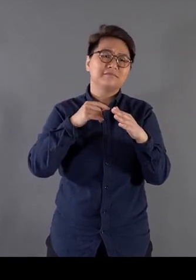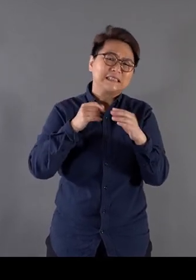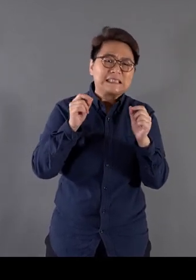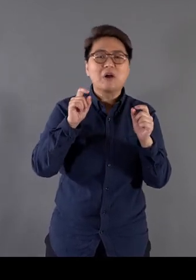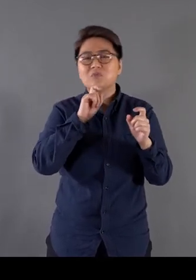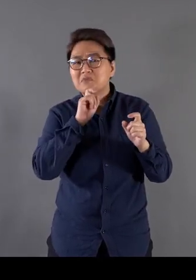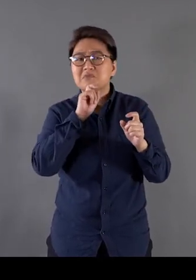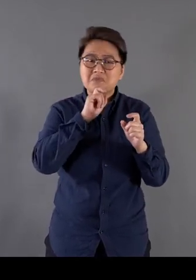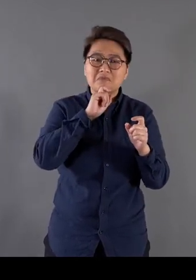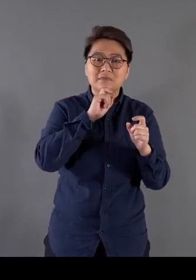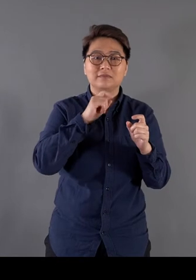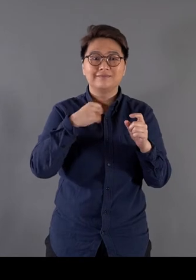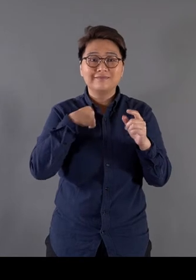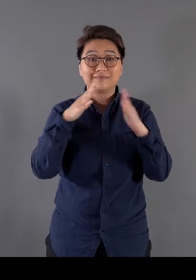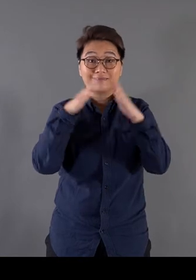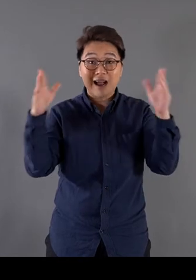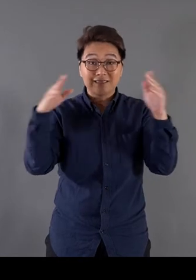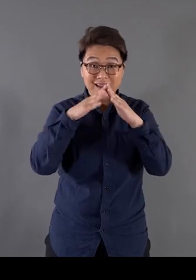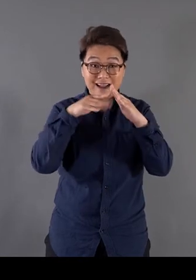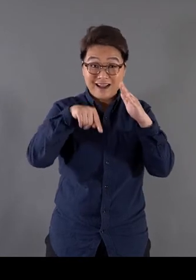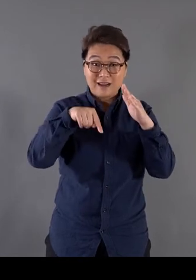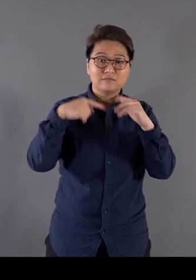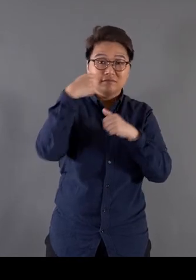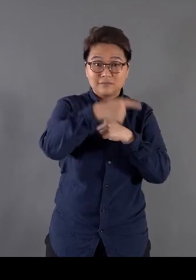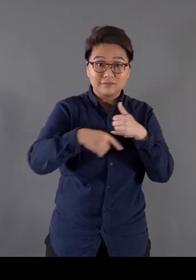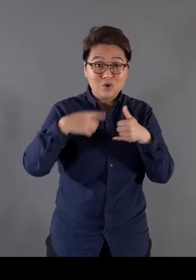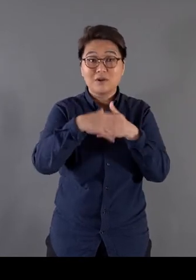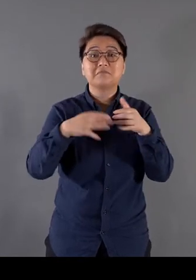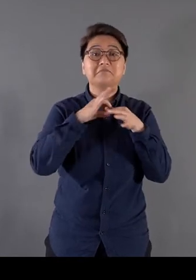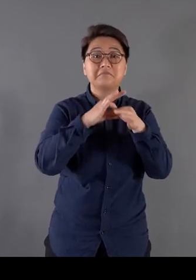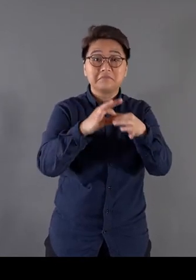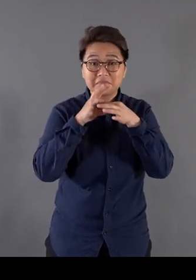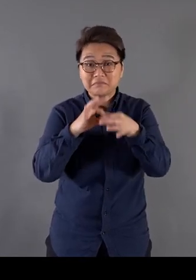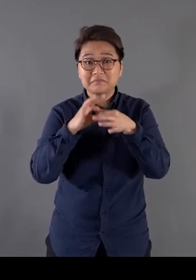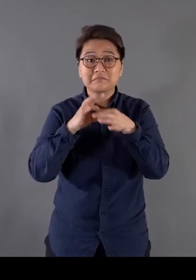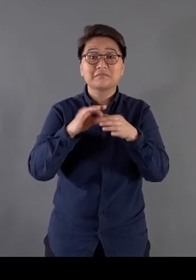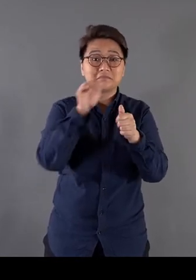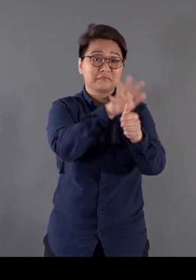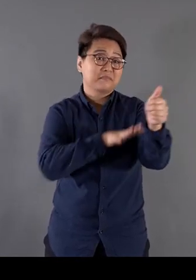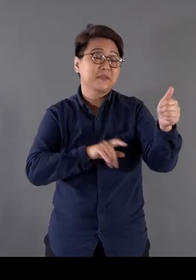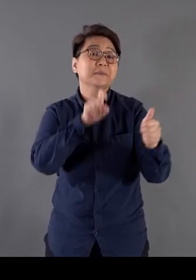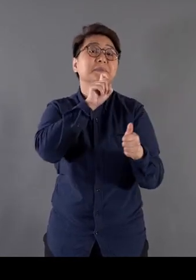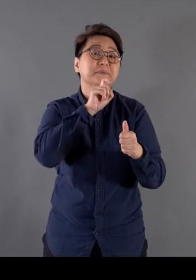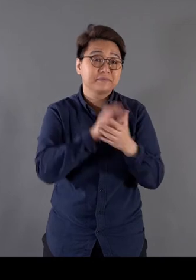because I feel that the 'Big Family' series has been influenced by my own family